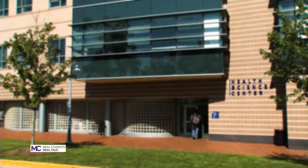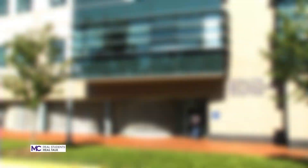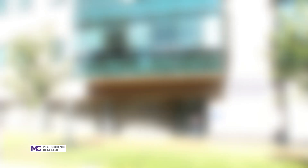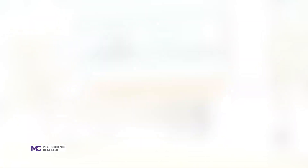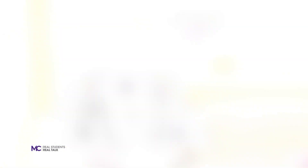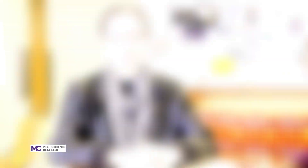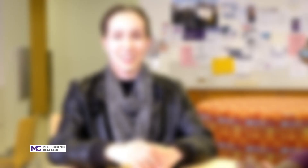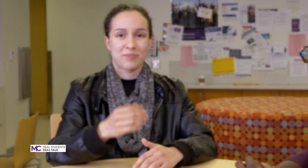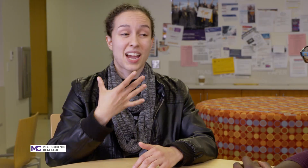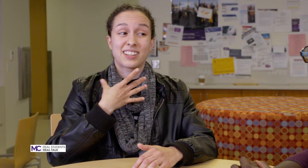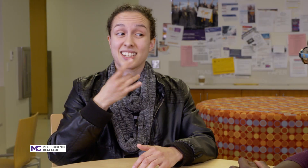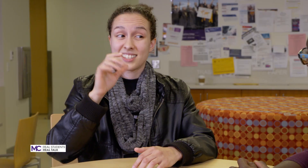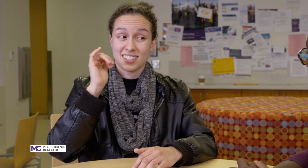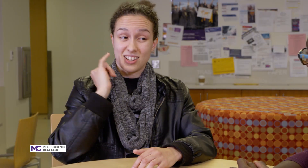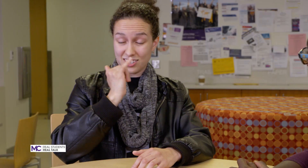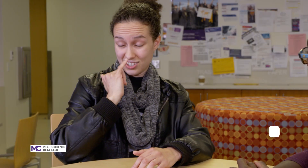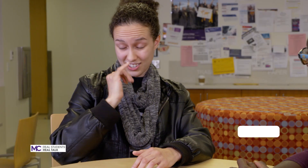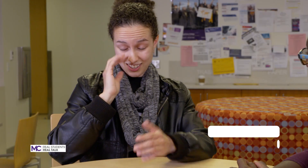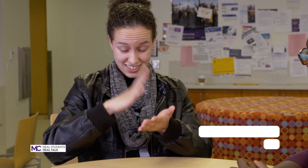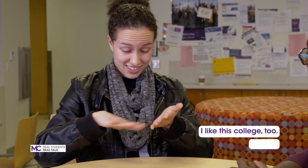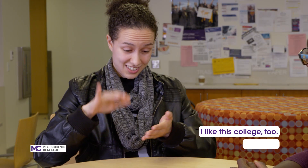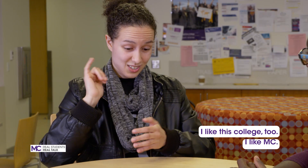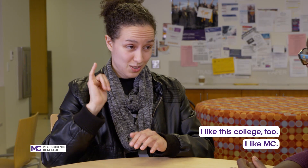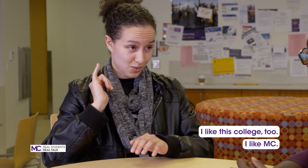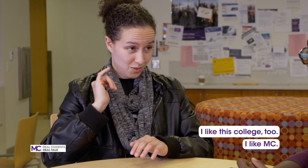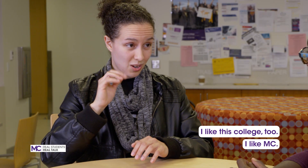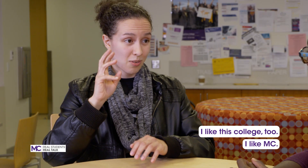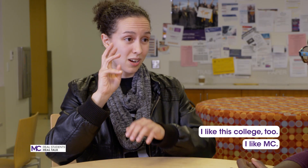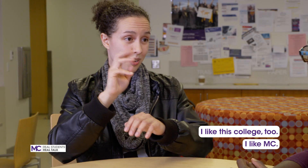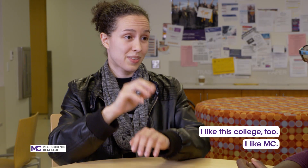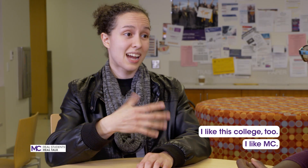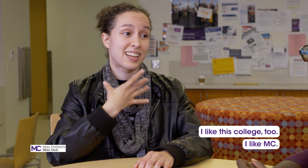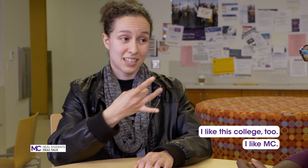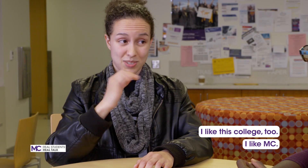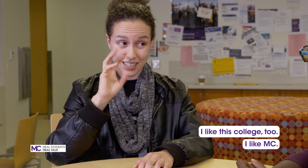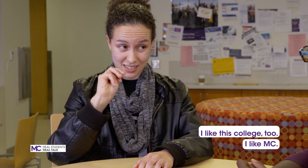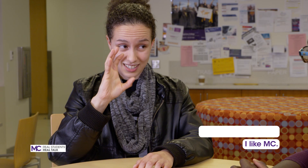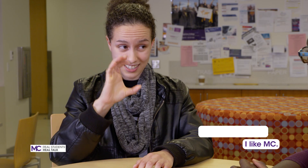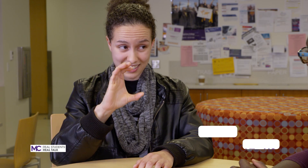yes I like this college - I like MC yes